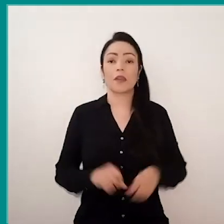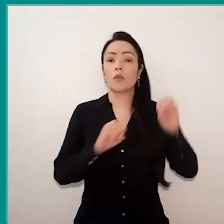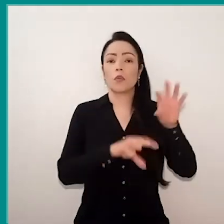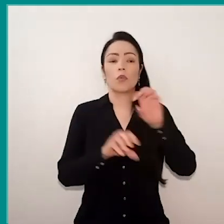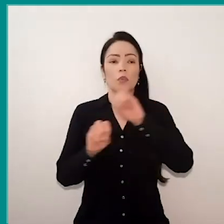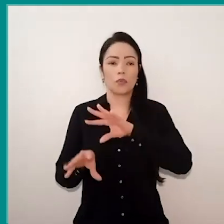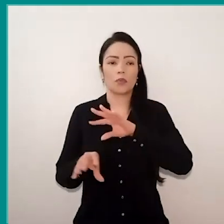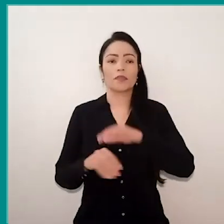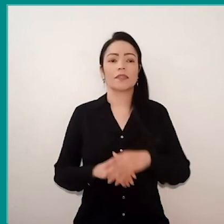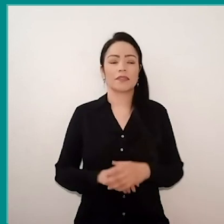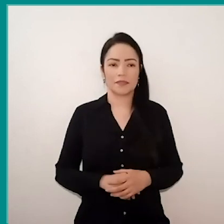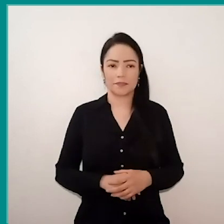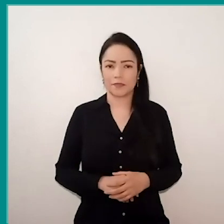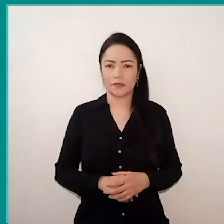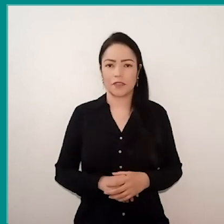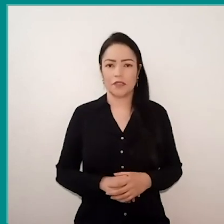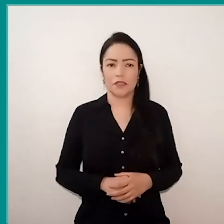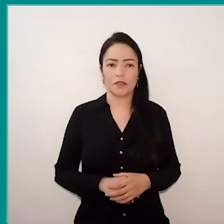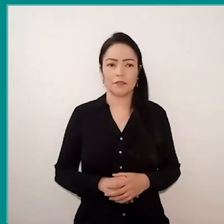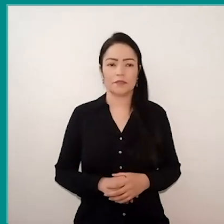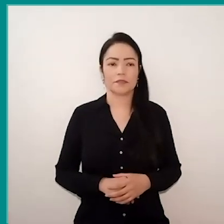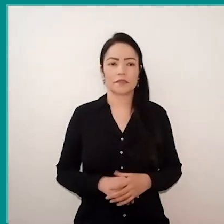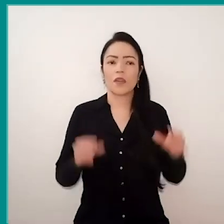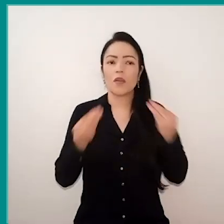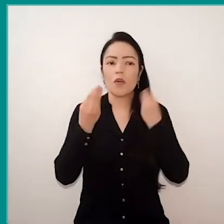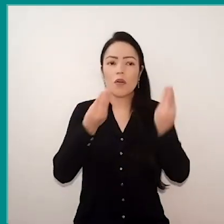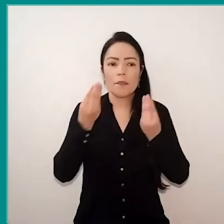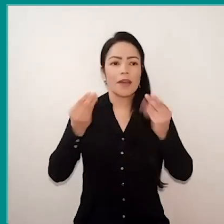they cared a lot how we will keep this contact,